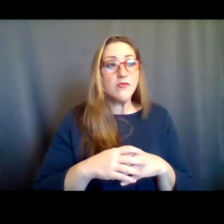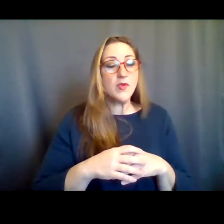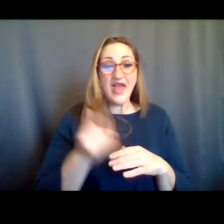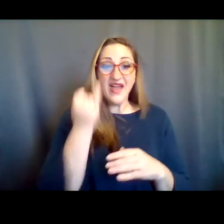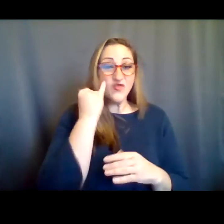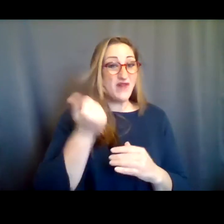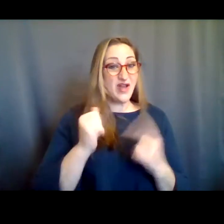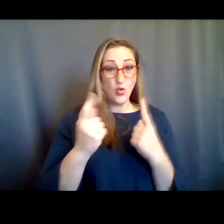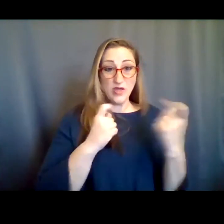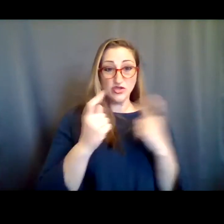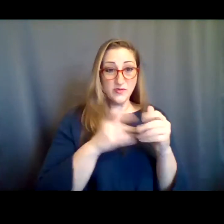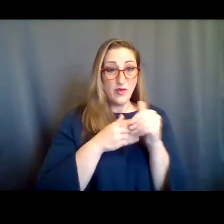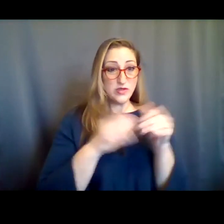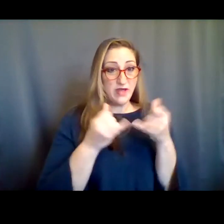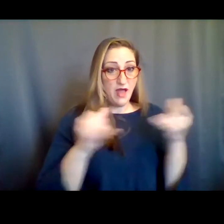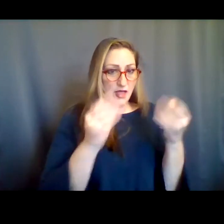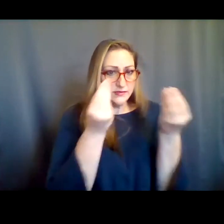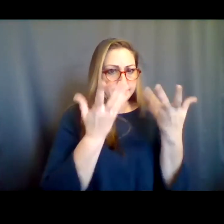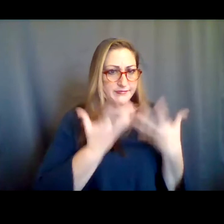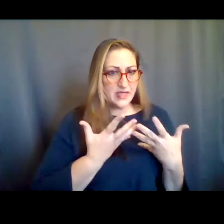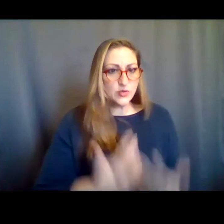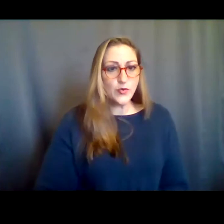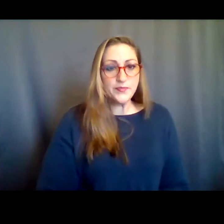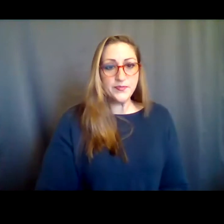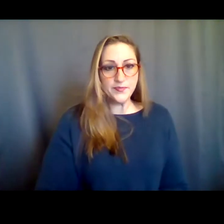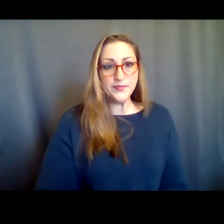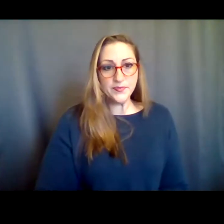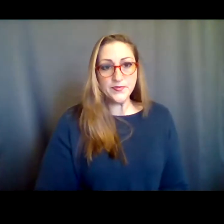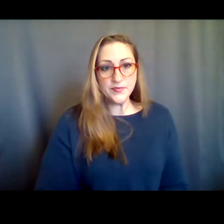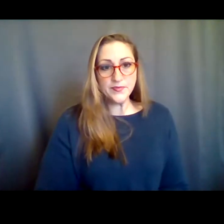have any questions about those guidelines.